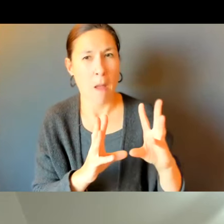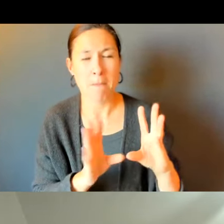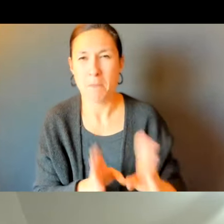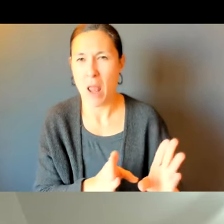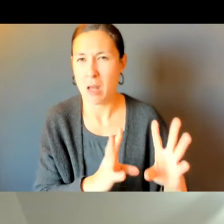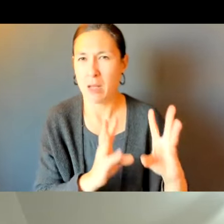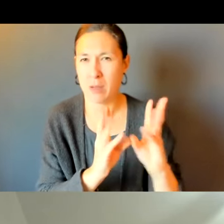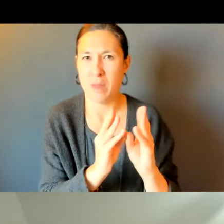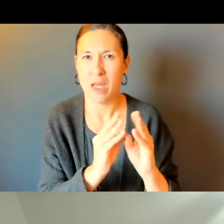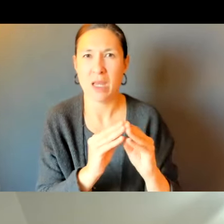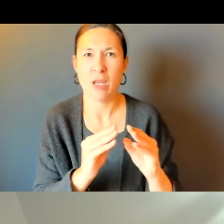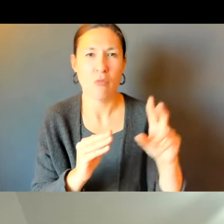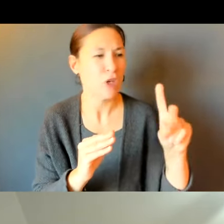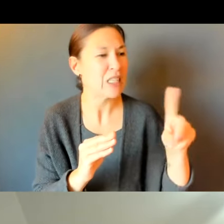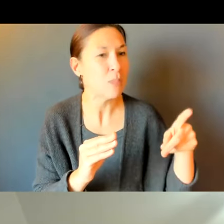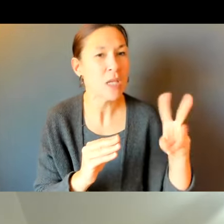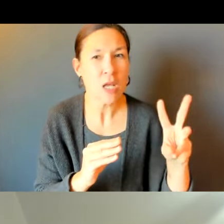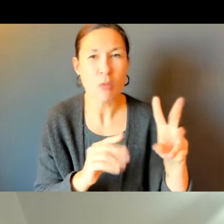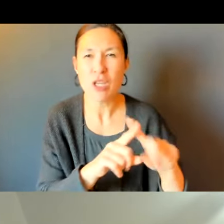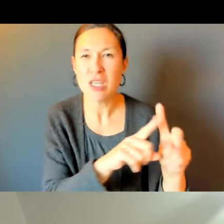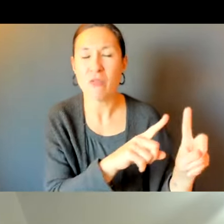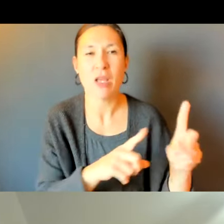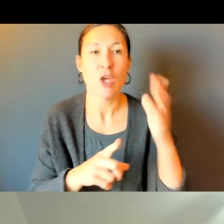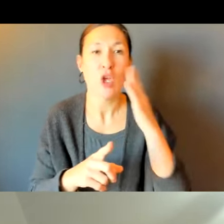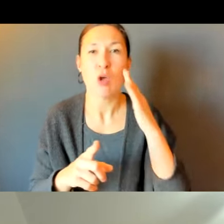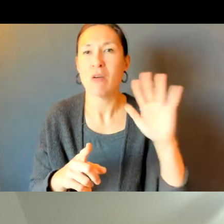OFF A PLANNING-LEVEL MEETING WITH ALL THE LOCAL DPWs.